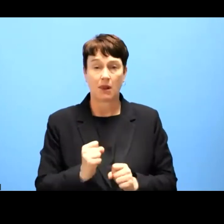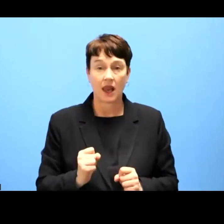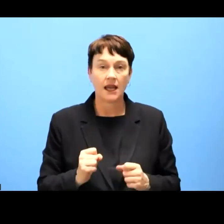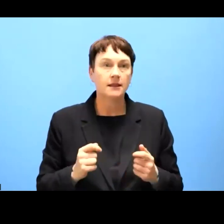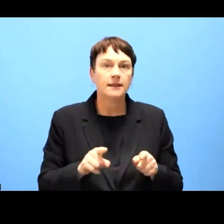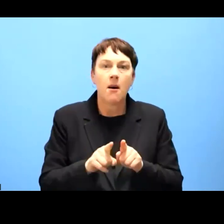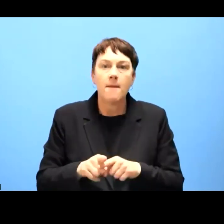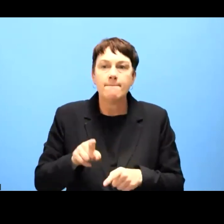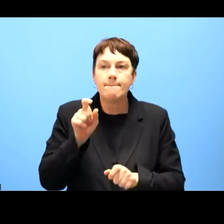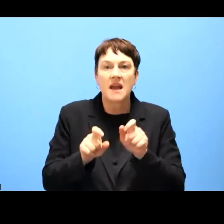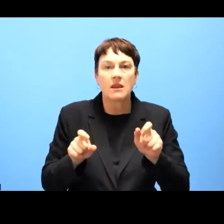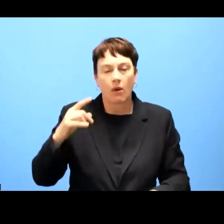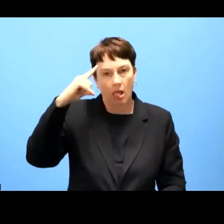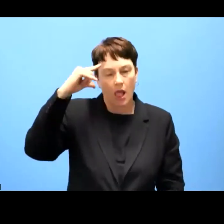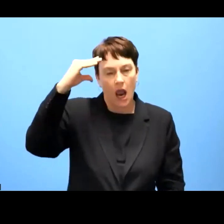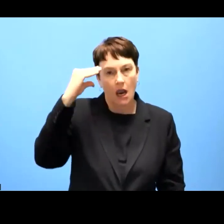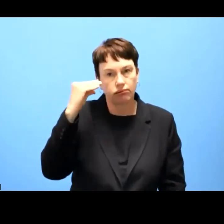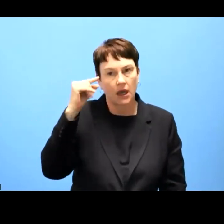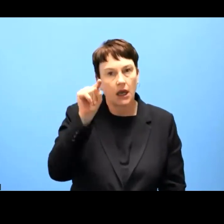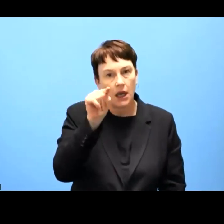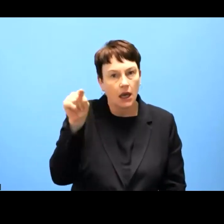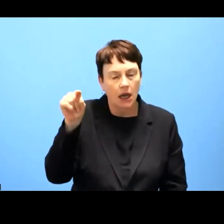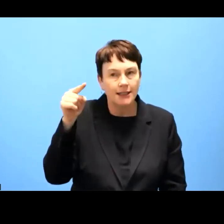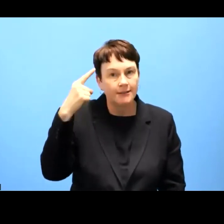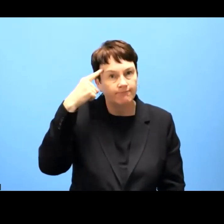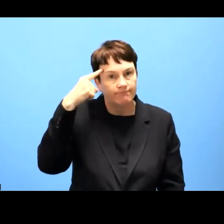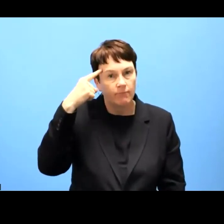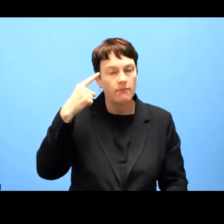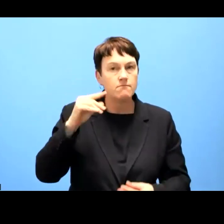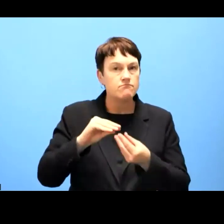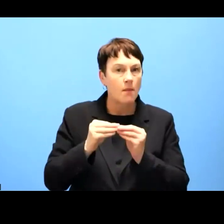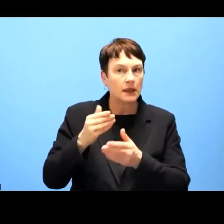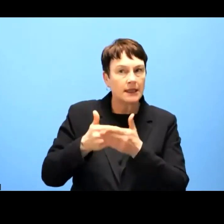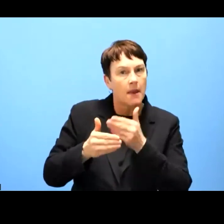this version, but again, it was also very much used by many people with disabilities